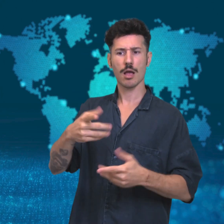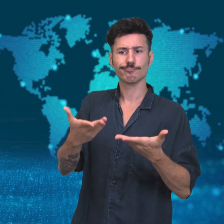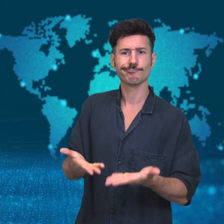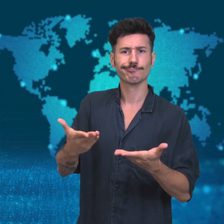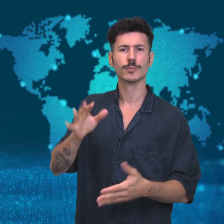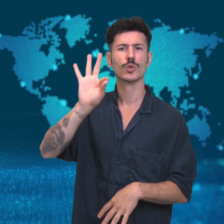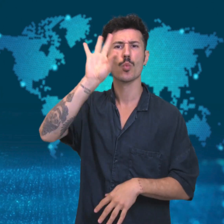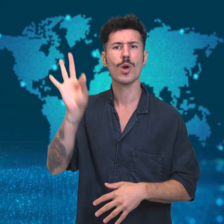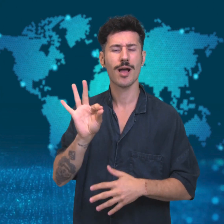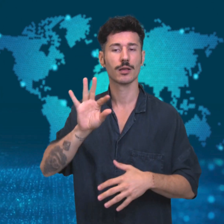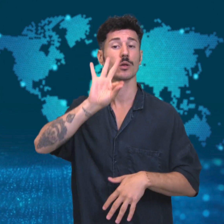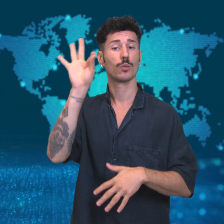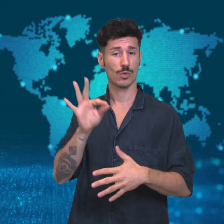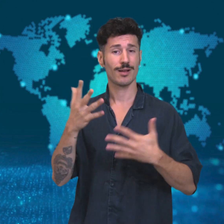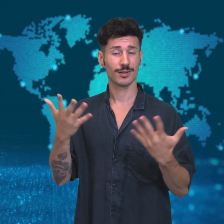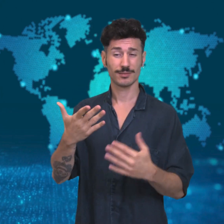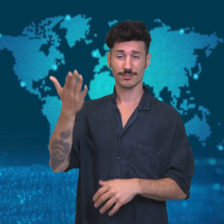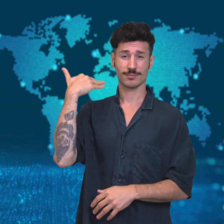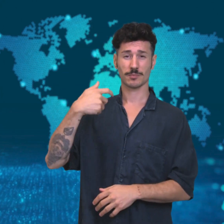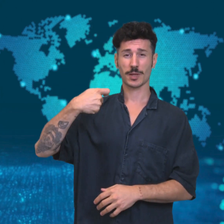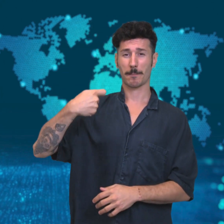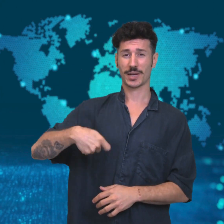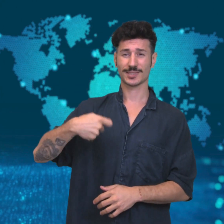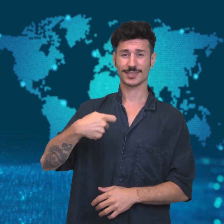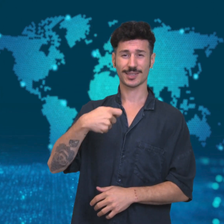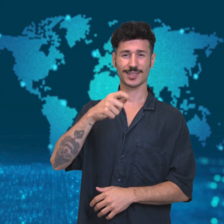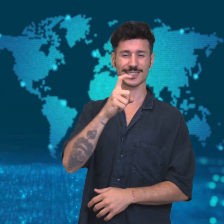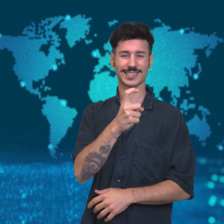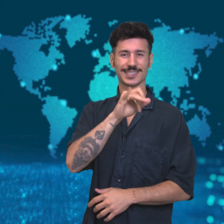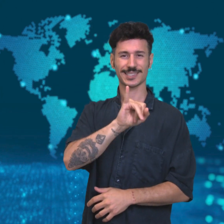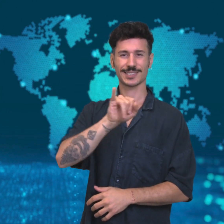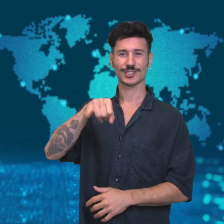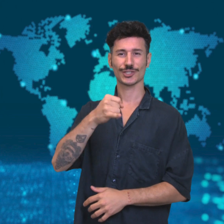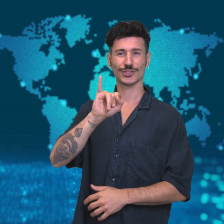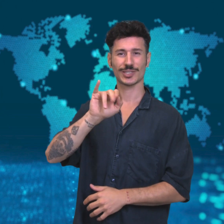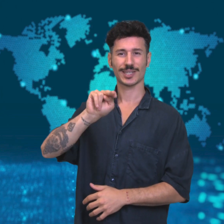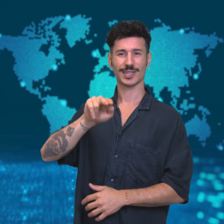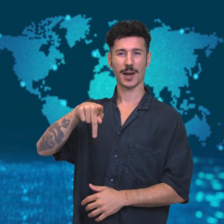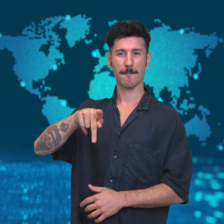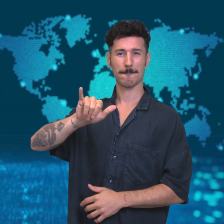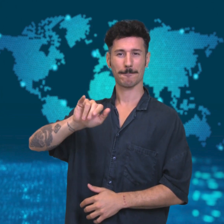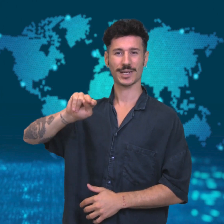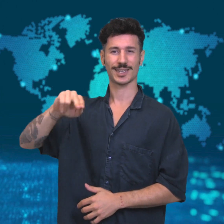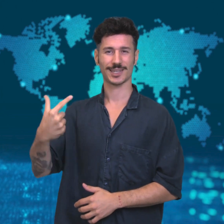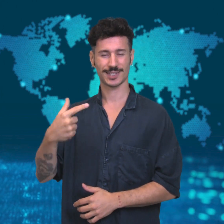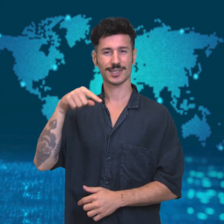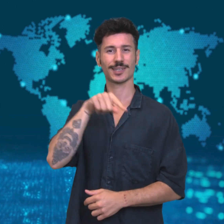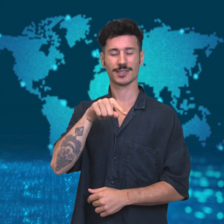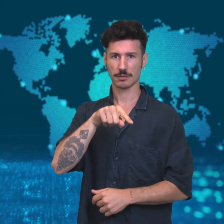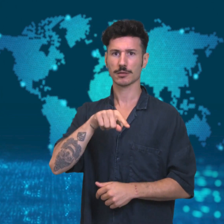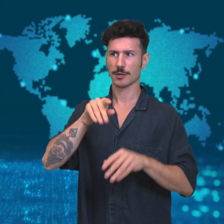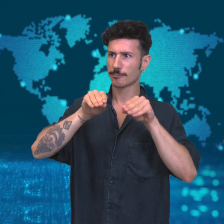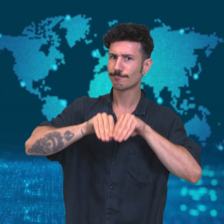They say that it was a response to a national campaign launched by